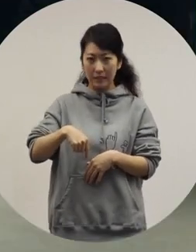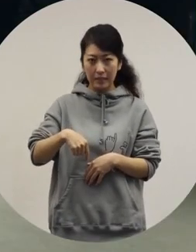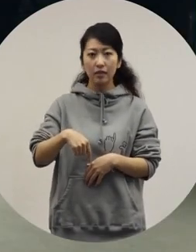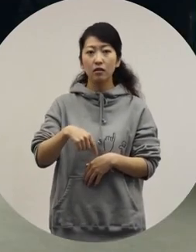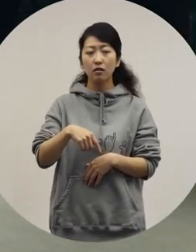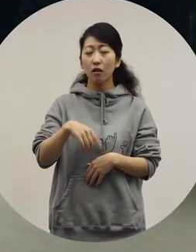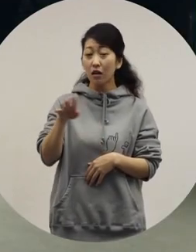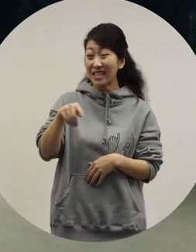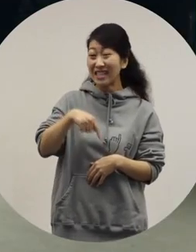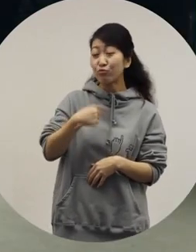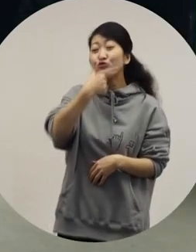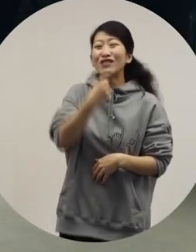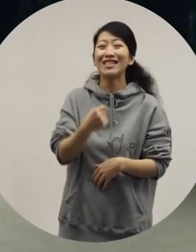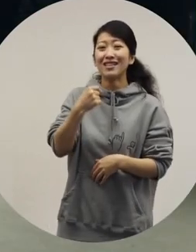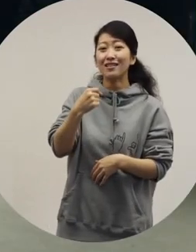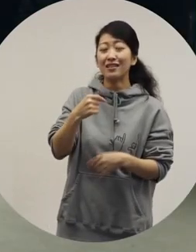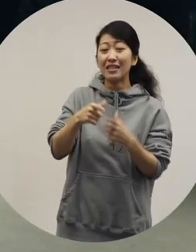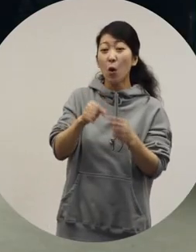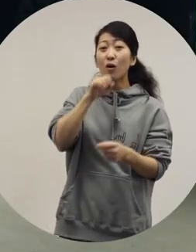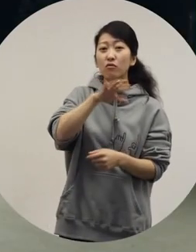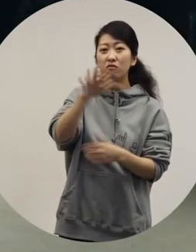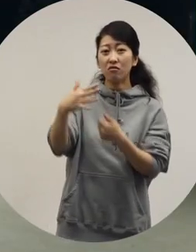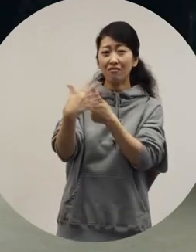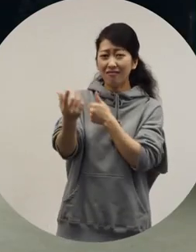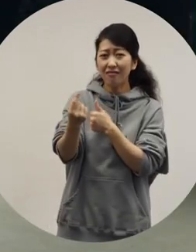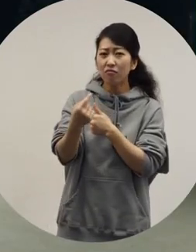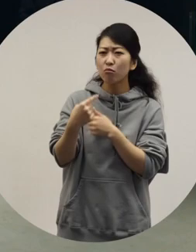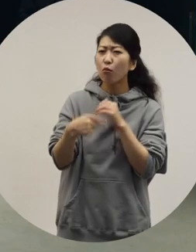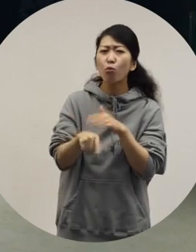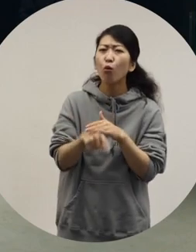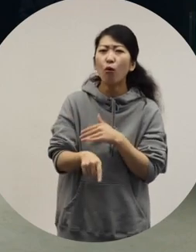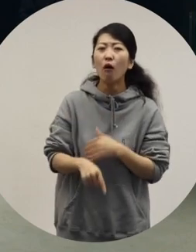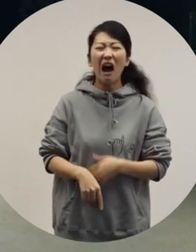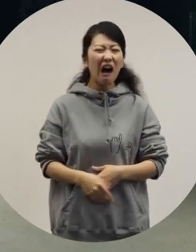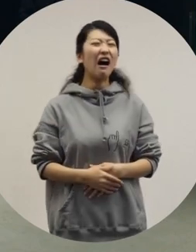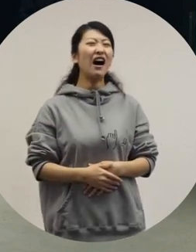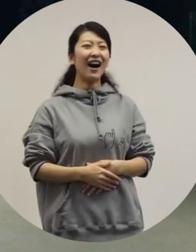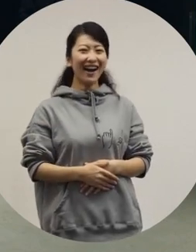[Ochiai] If you say "I love myself" in Japan, people will hate you. Why is that? [Ryuchell] Oh...